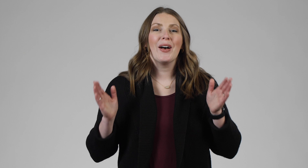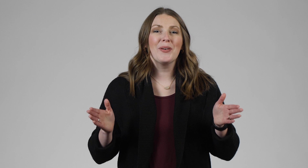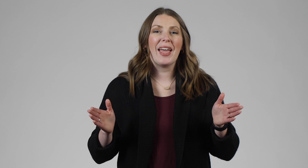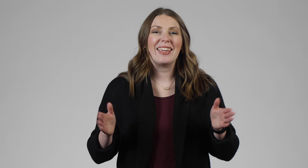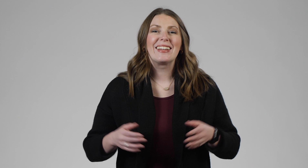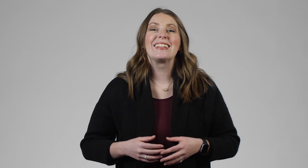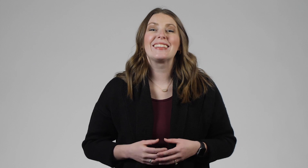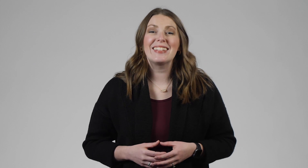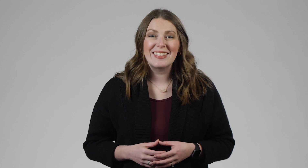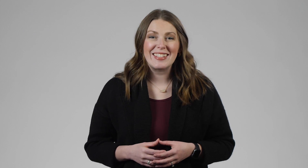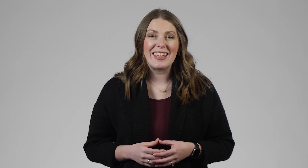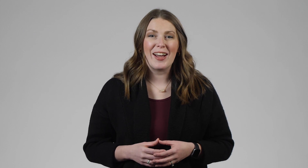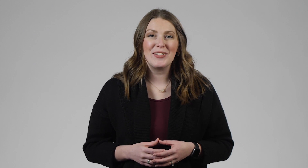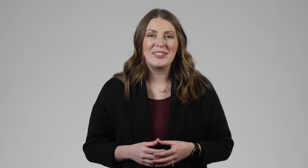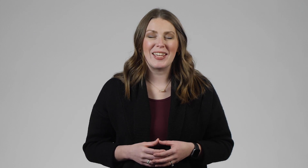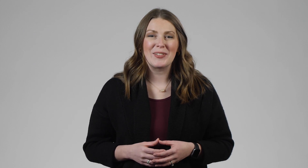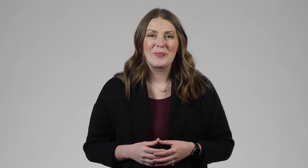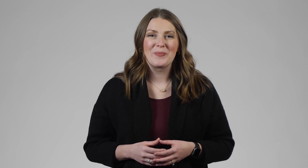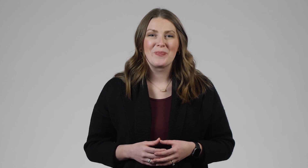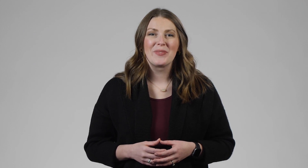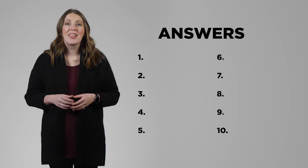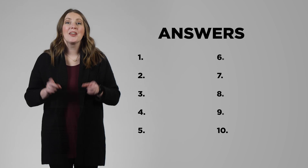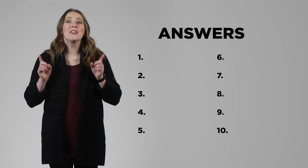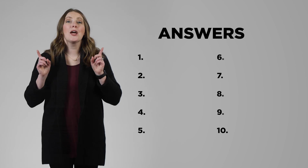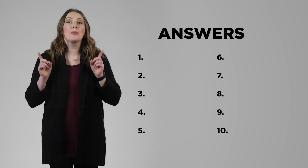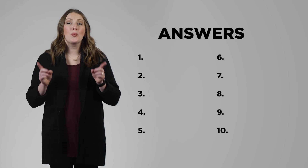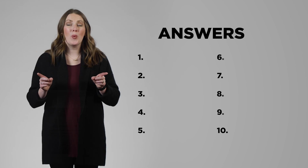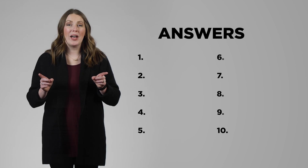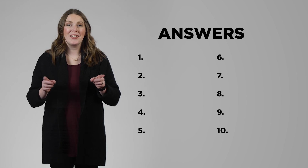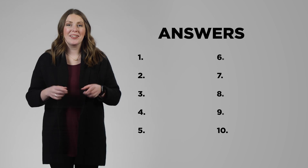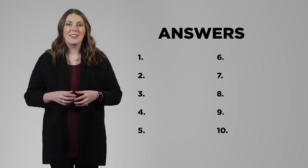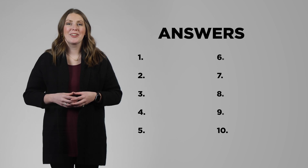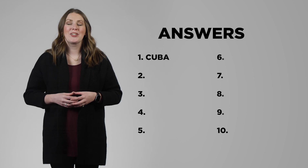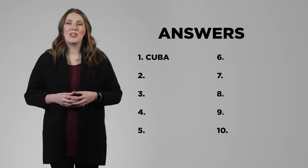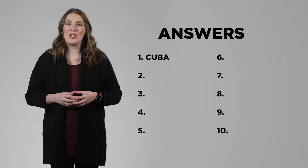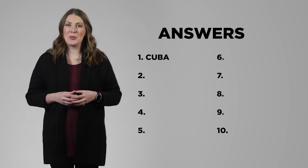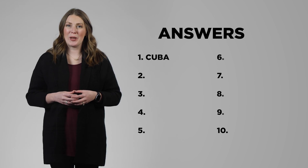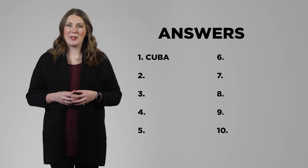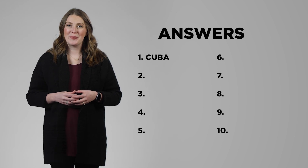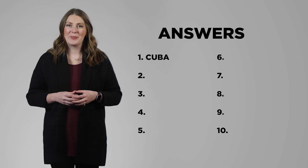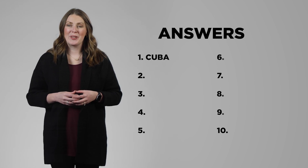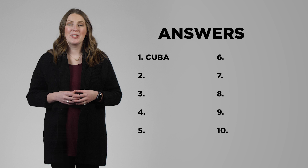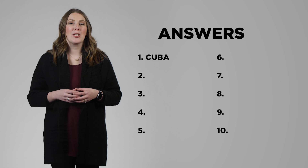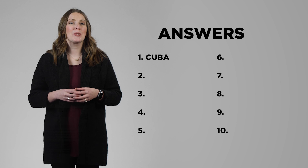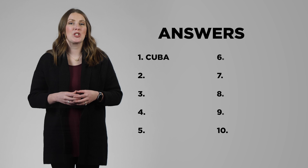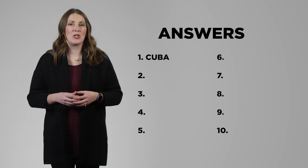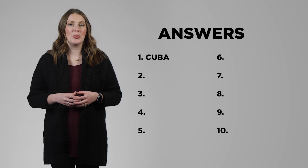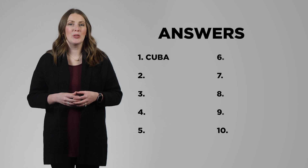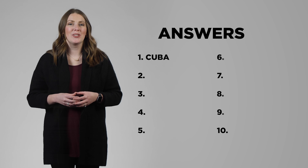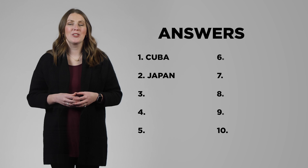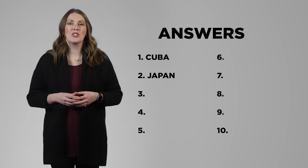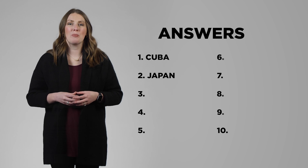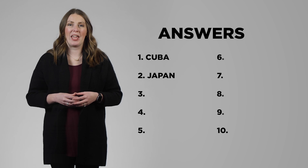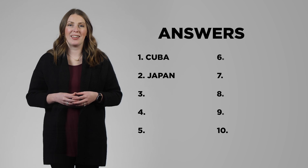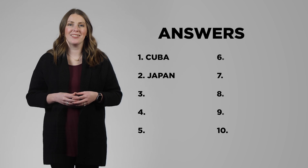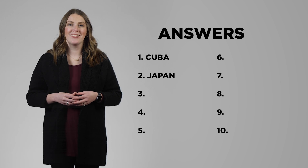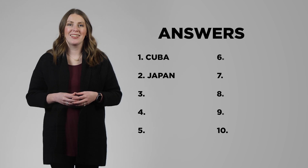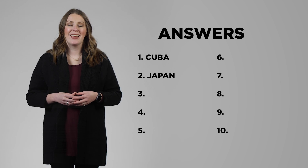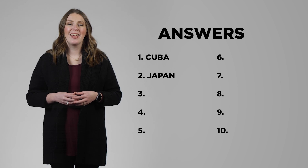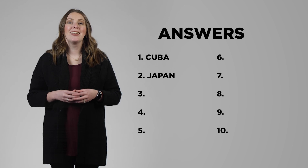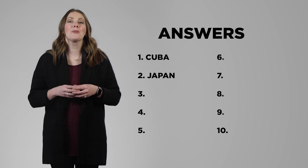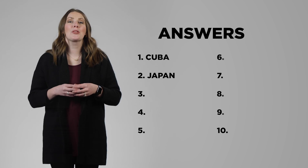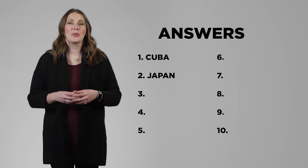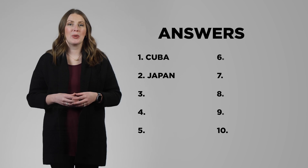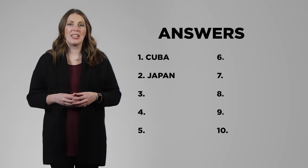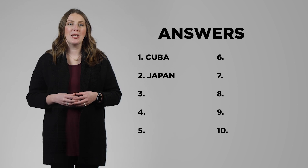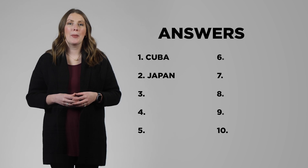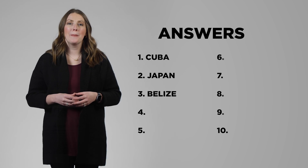Okay let's see how you did. Number one, Cuba. Number two, Japan. Number three,